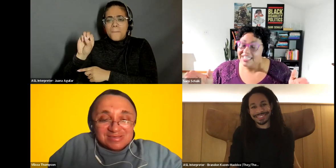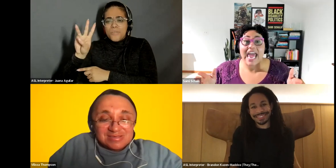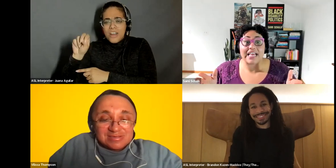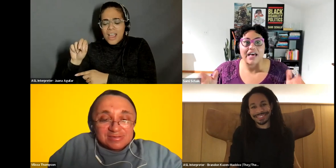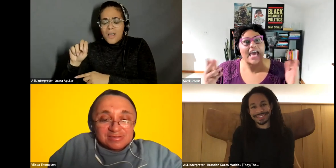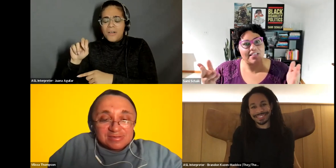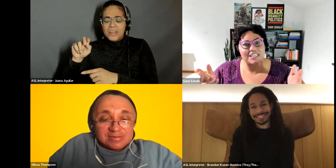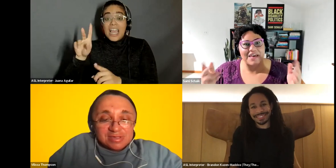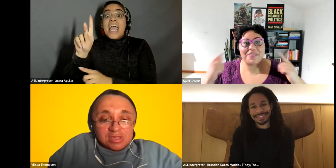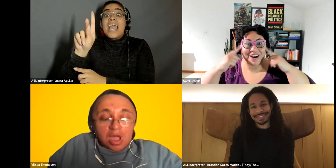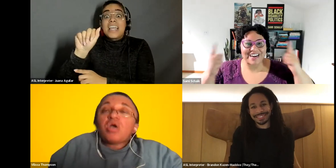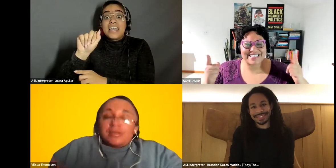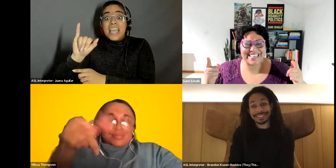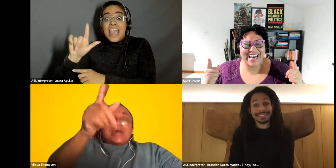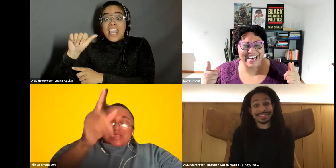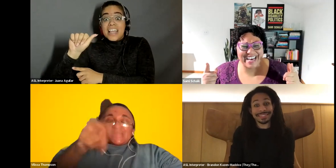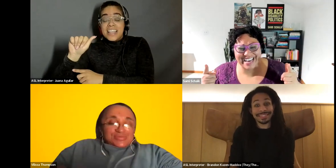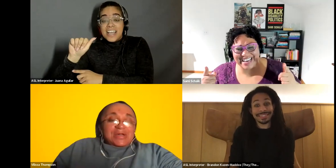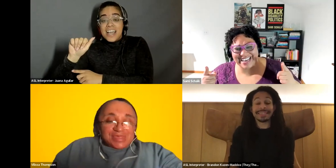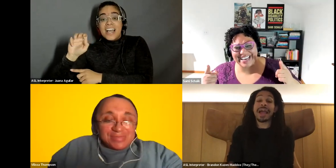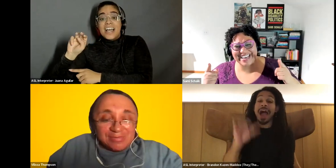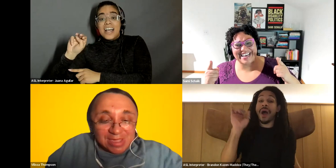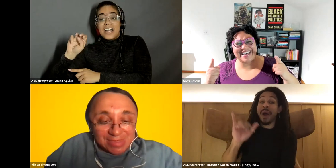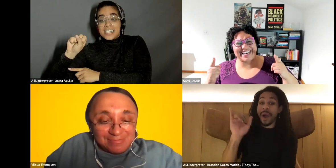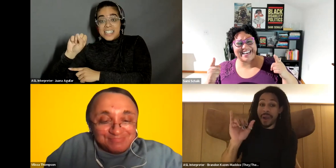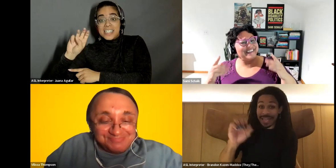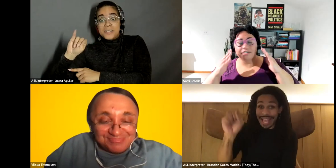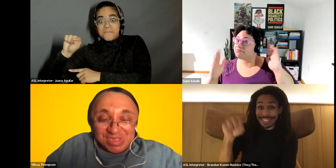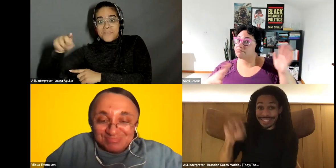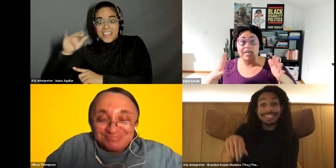Vilissa Thompson: Kayla Kayla Smith. There, this Yup, Yup, yup, yup! Yup! Yup!